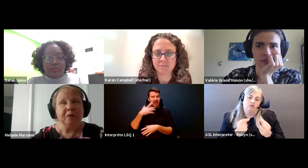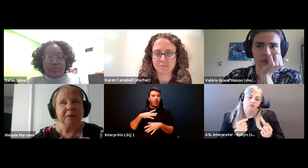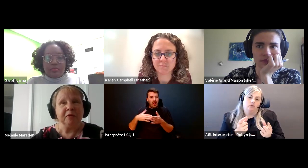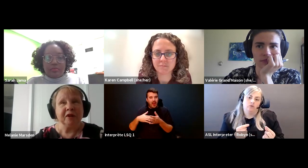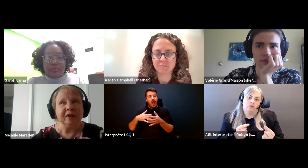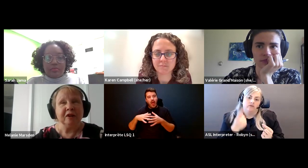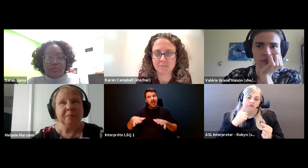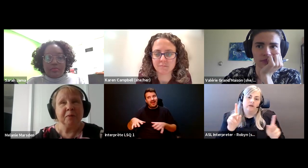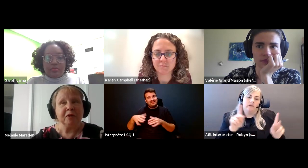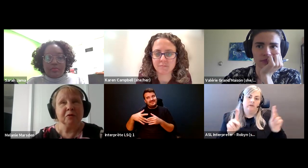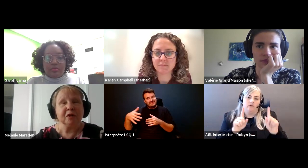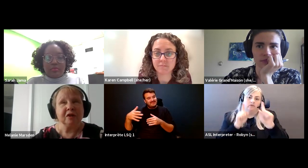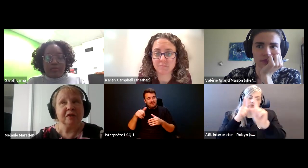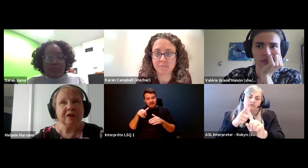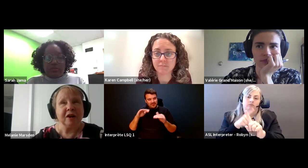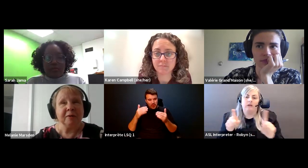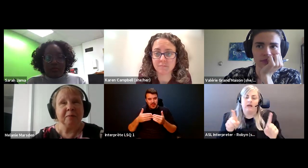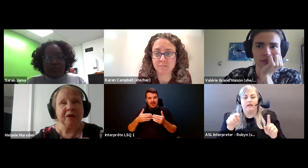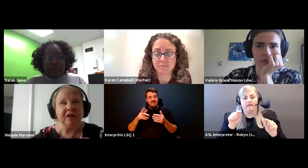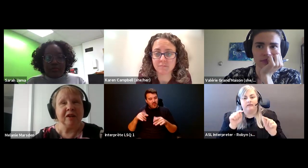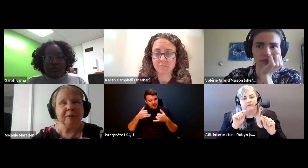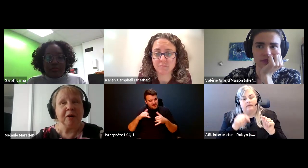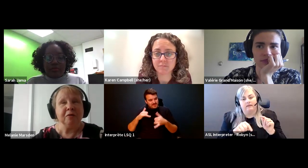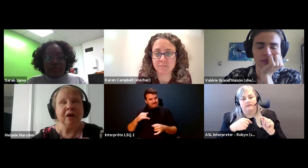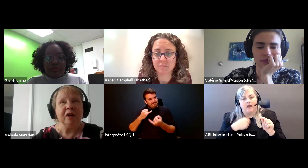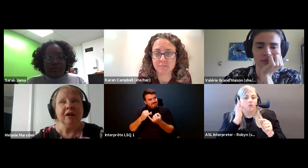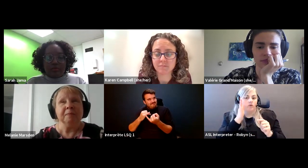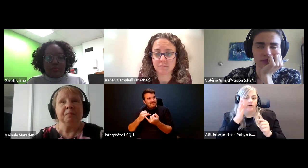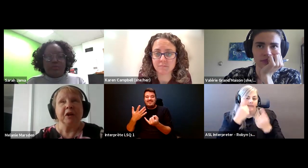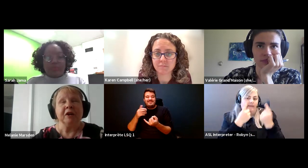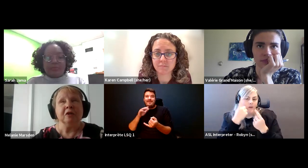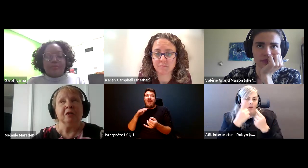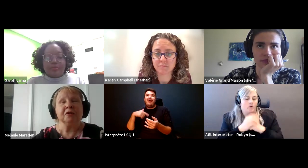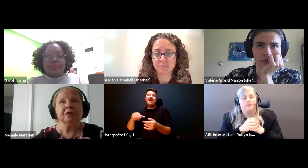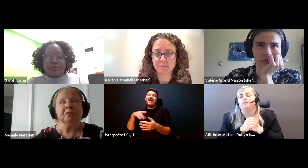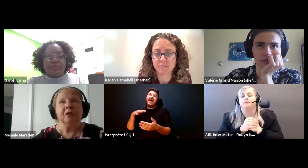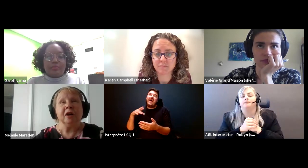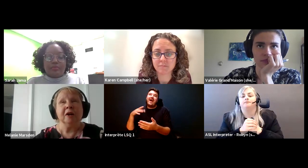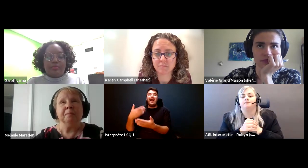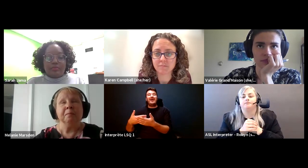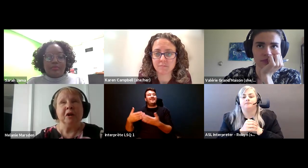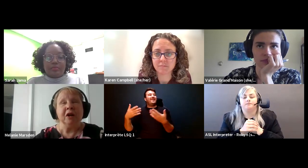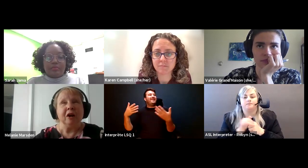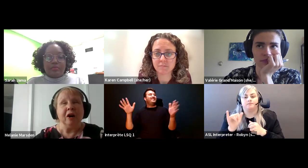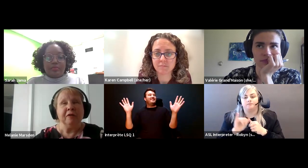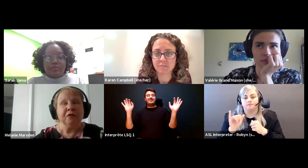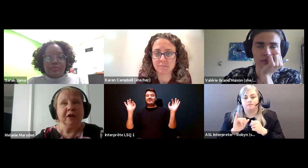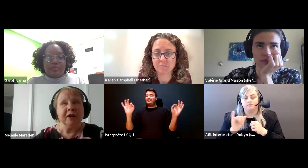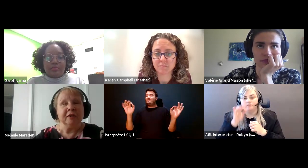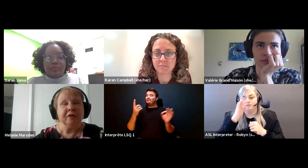Melanie Marsden: For people to get there, but those are the things that I would be thinking about and also. Melanie Marsden: Offering.